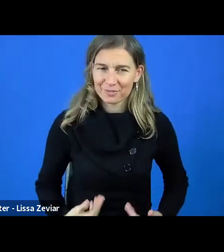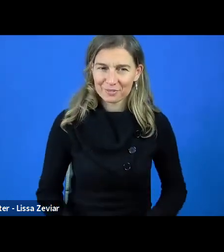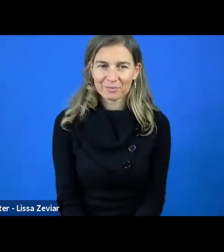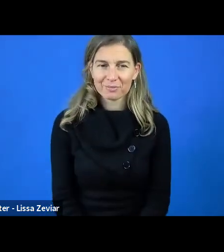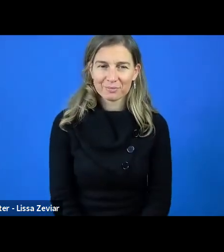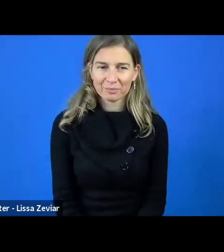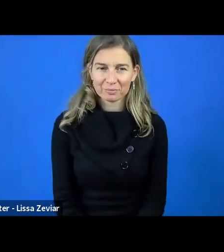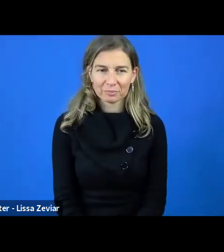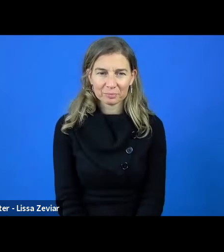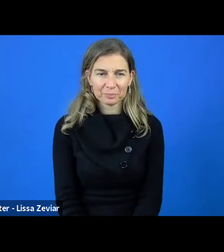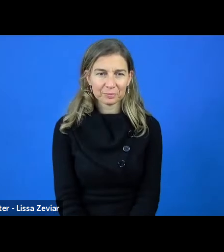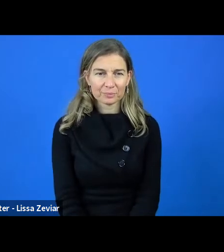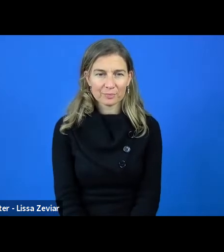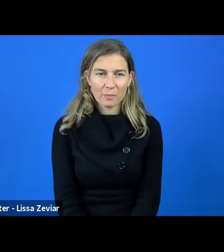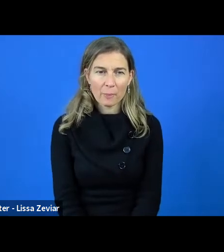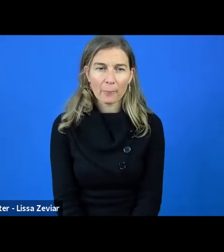Can I have the next slide? Thank you.